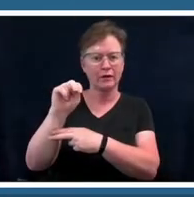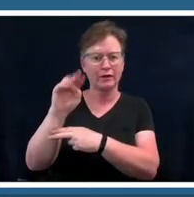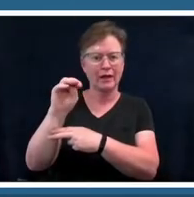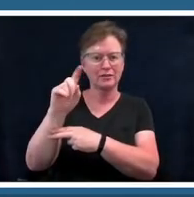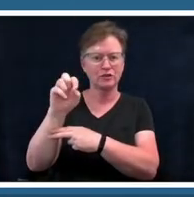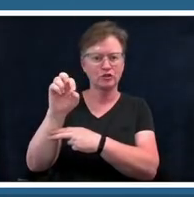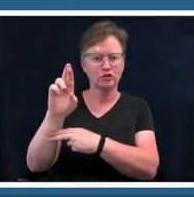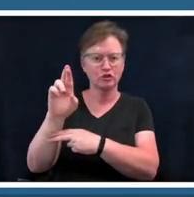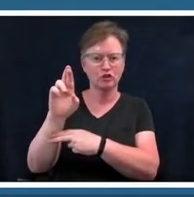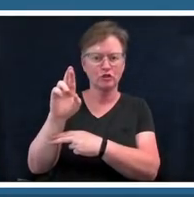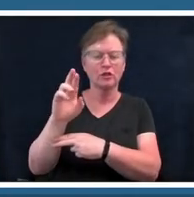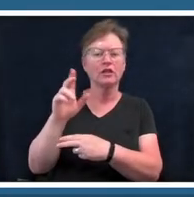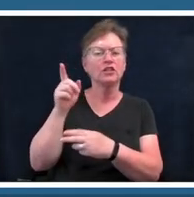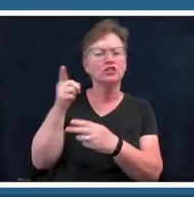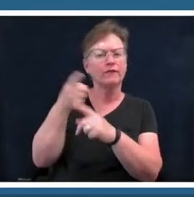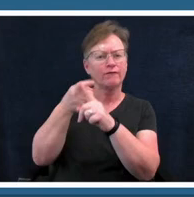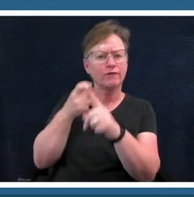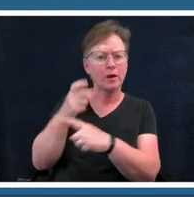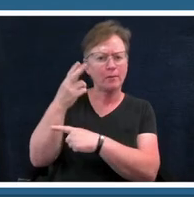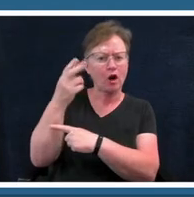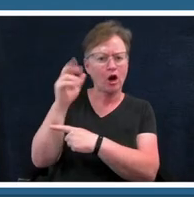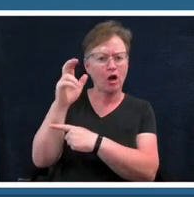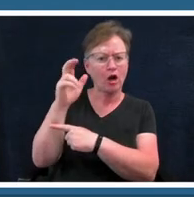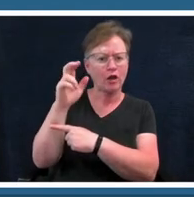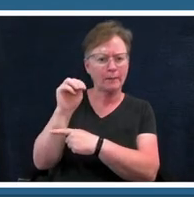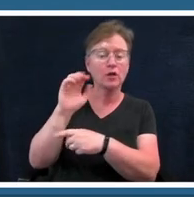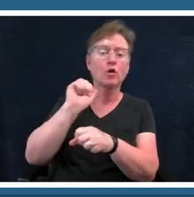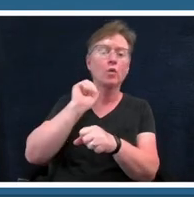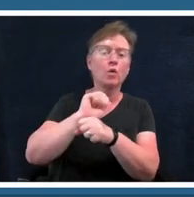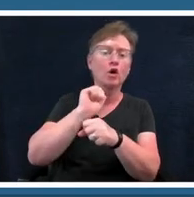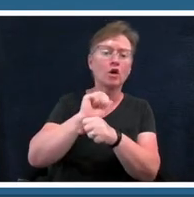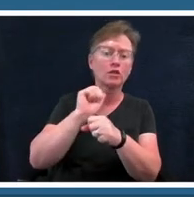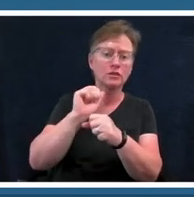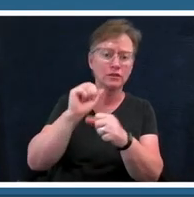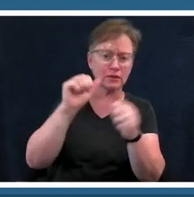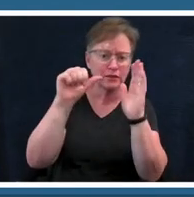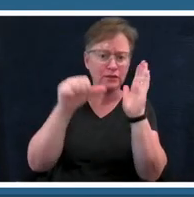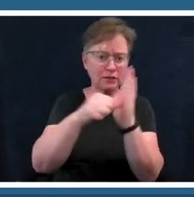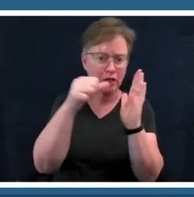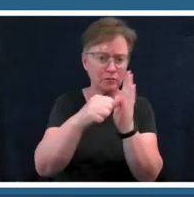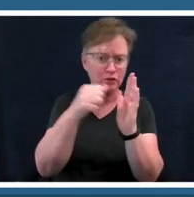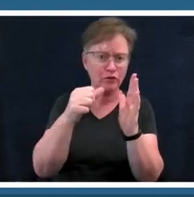in sculpture video